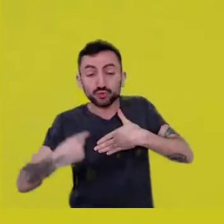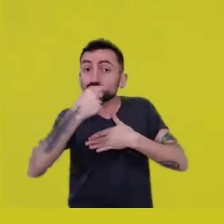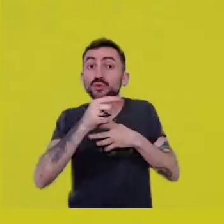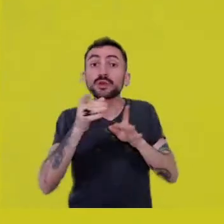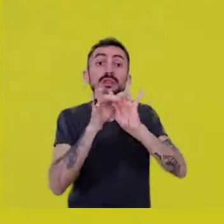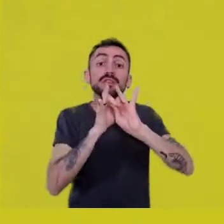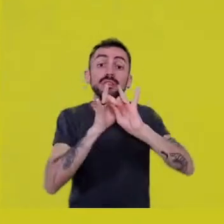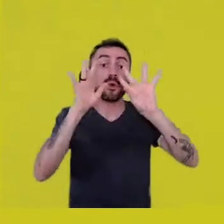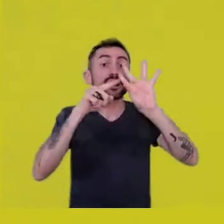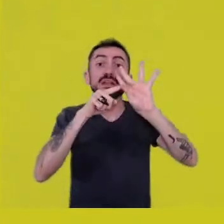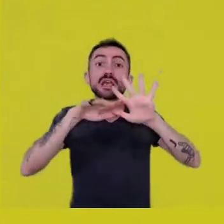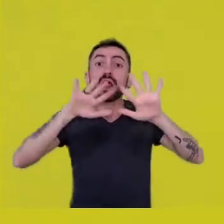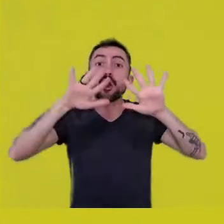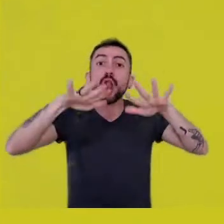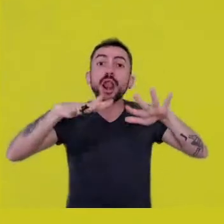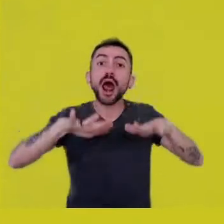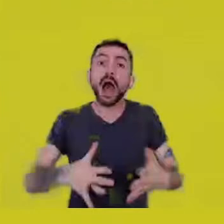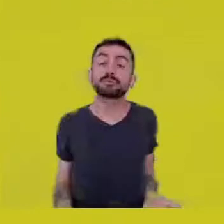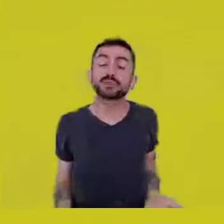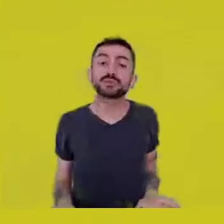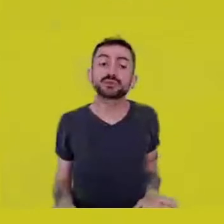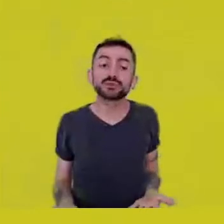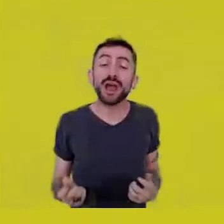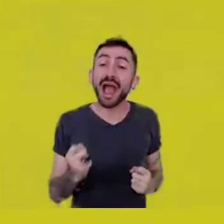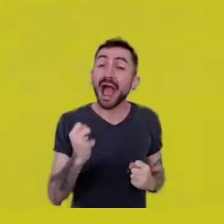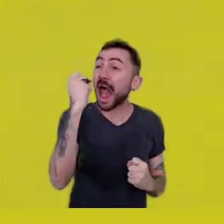Barring rare exceptions - I was very happy to know that one of us,